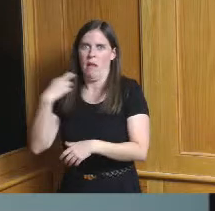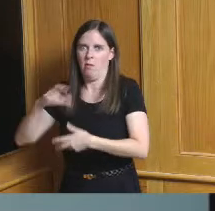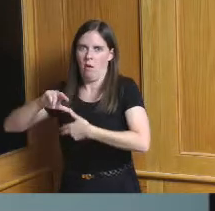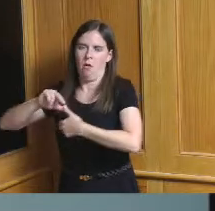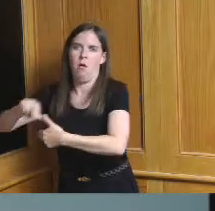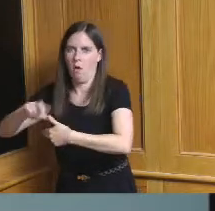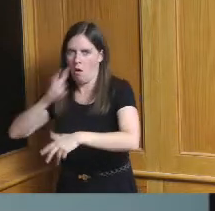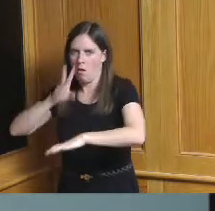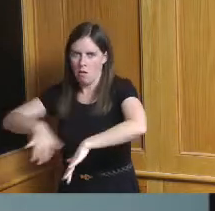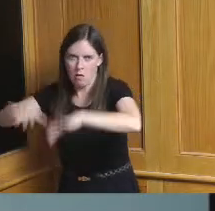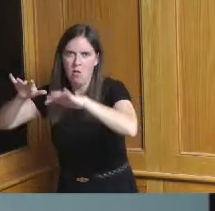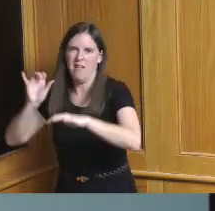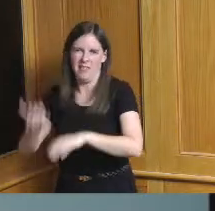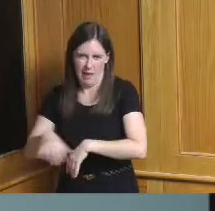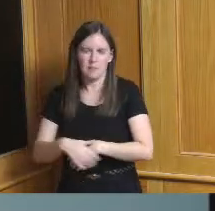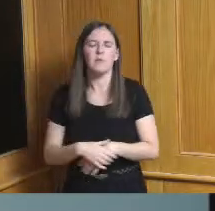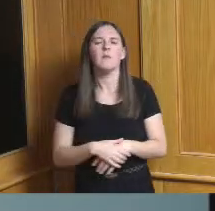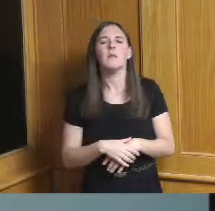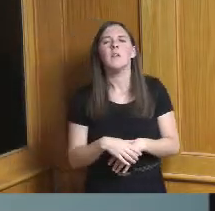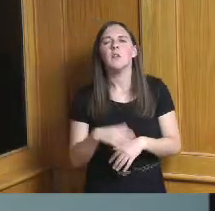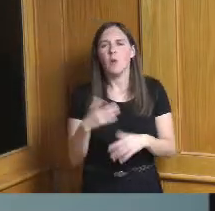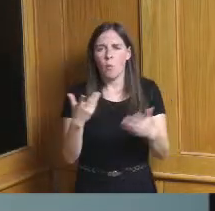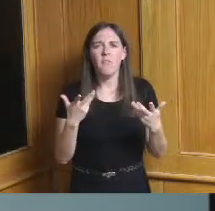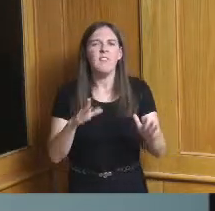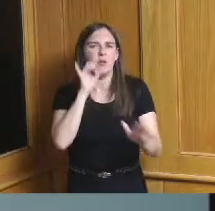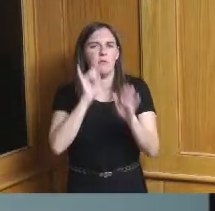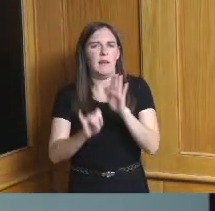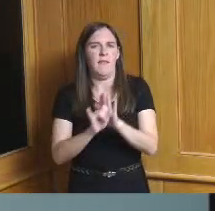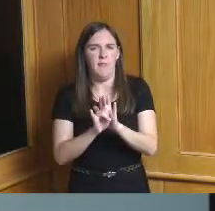there are threats that were identified and I will say to you that much of the research that